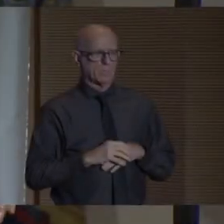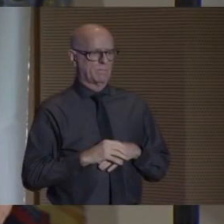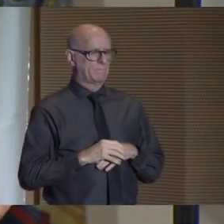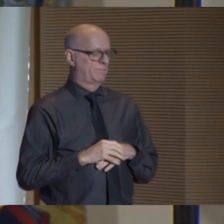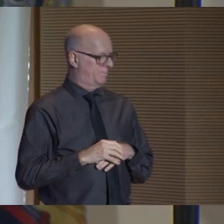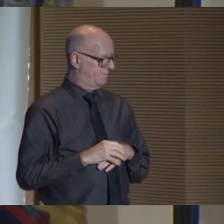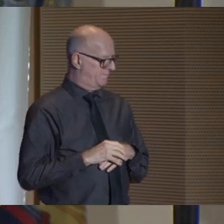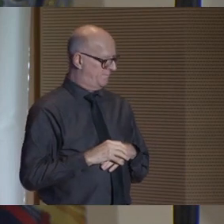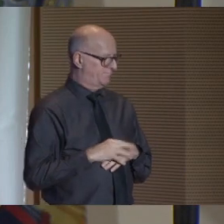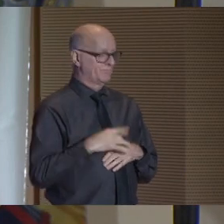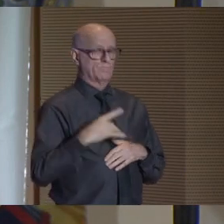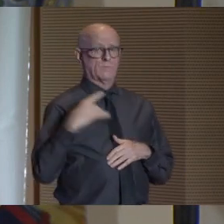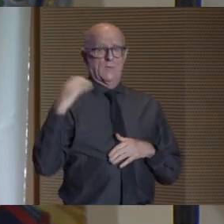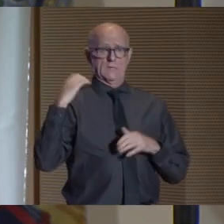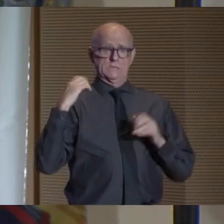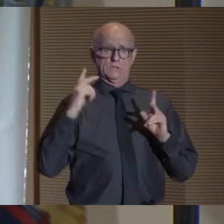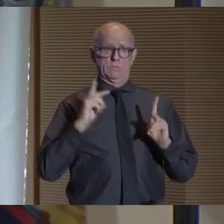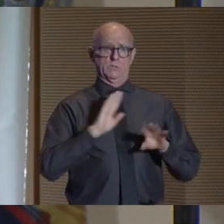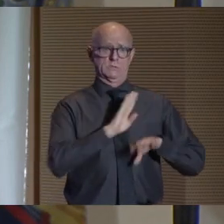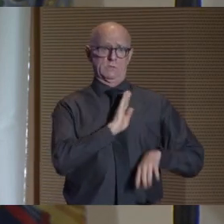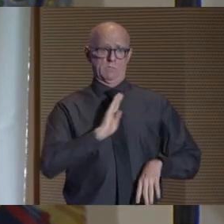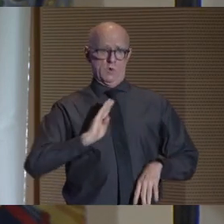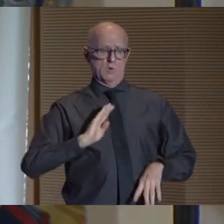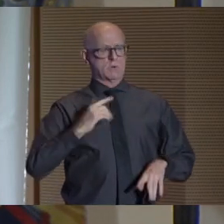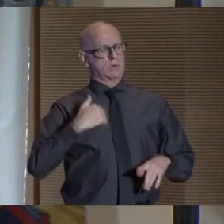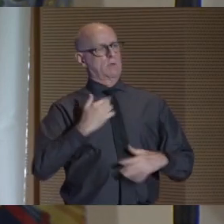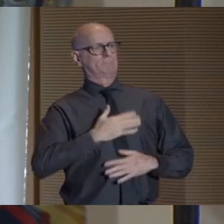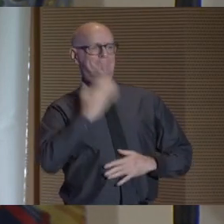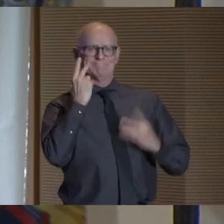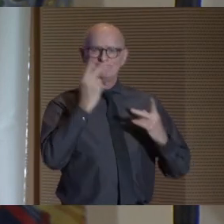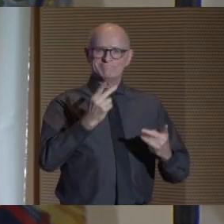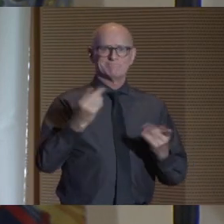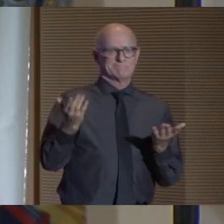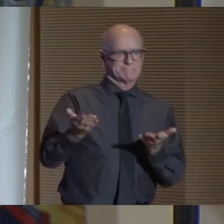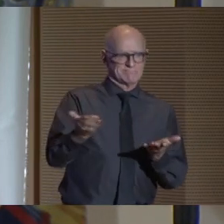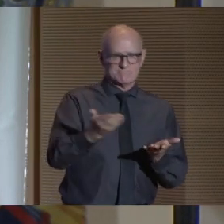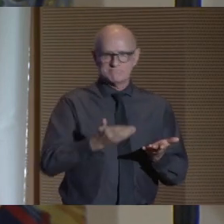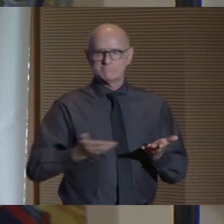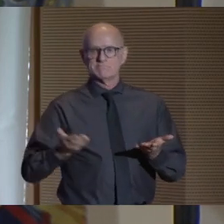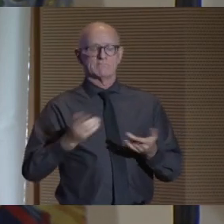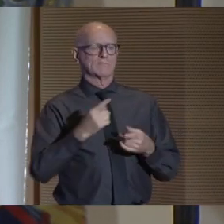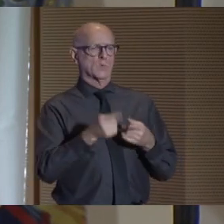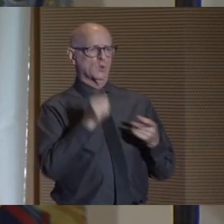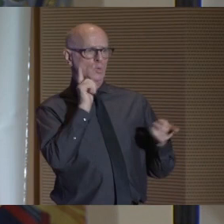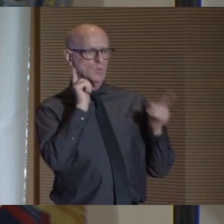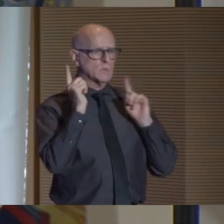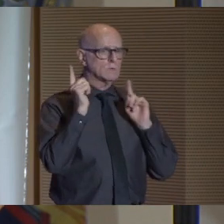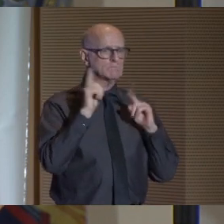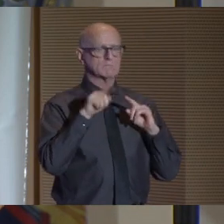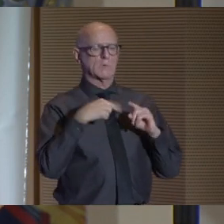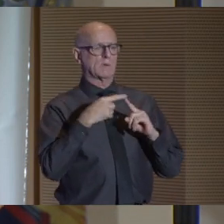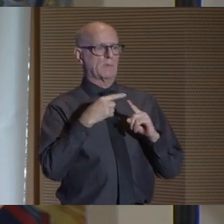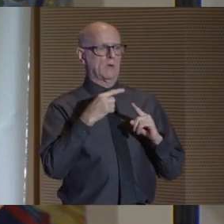As the chairperson of the board, I'm delighted to see all of you here today as you hear about CUNY's strategic roadmap